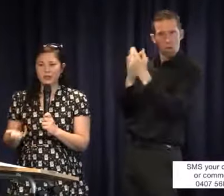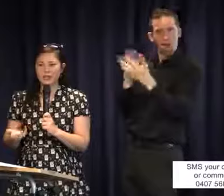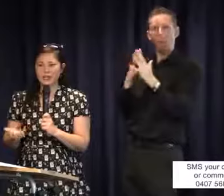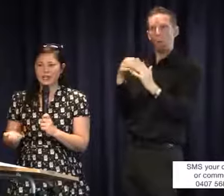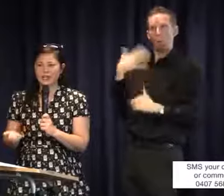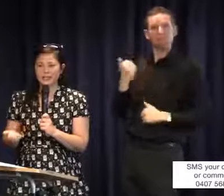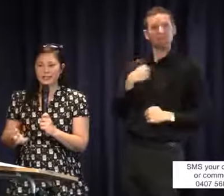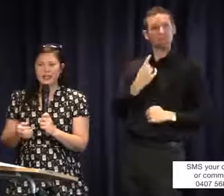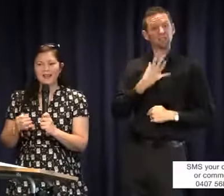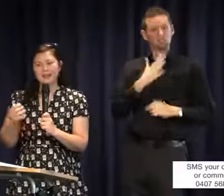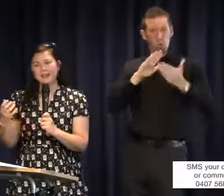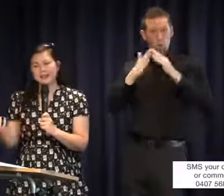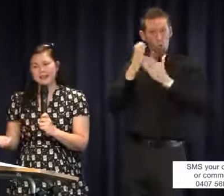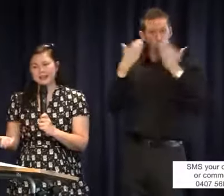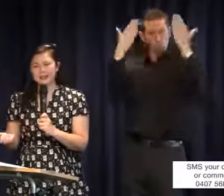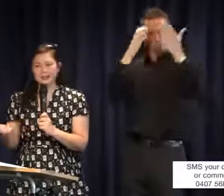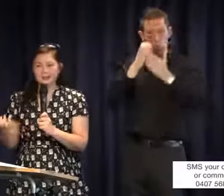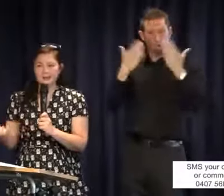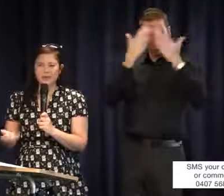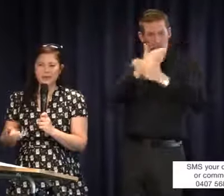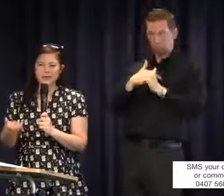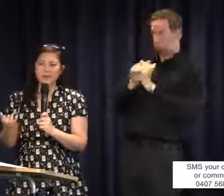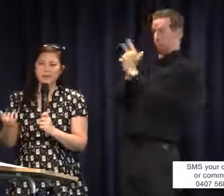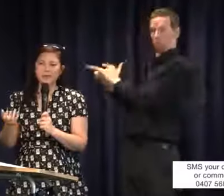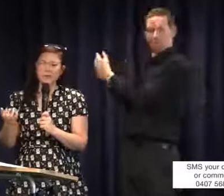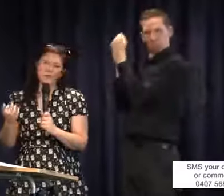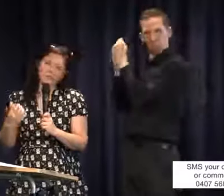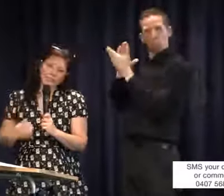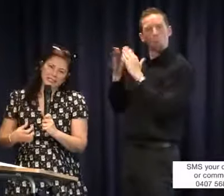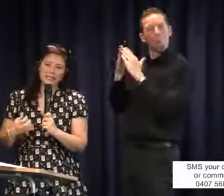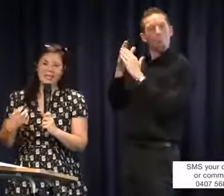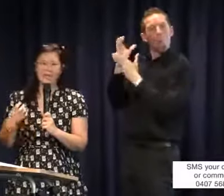course at night and that is not necessarily the vocabulary that I am really needing as